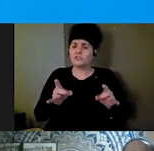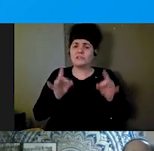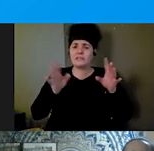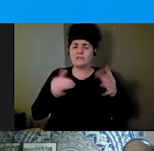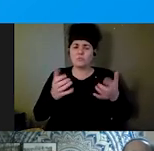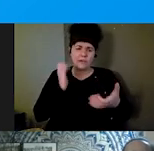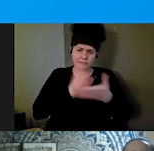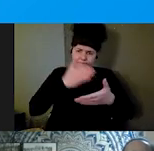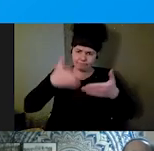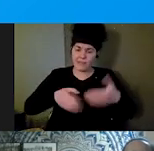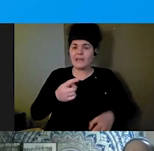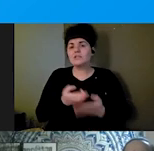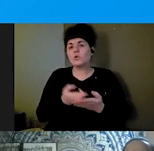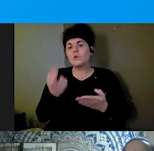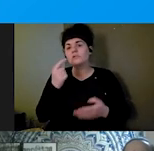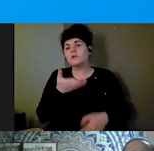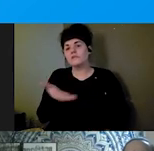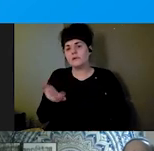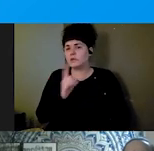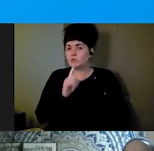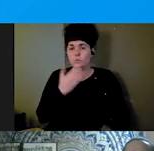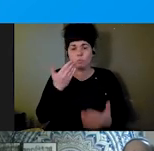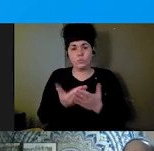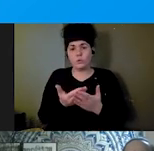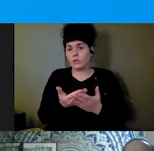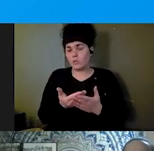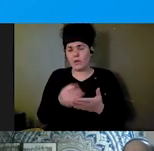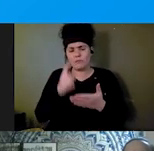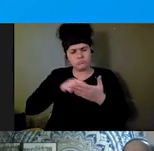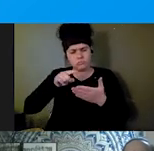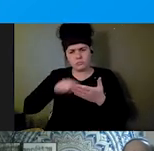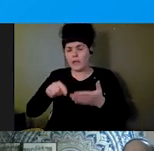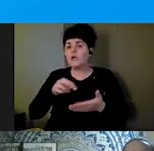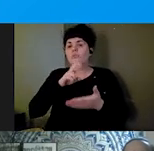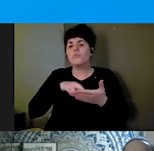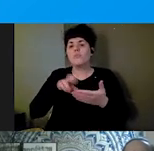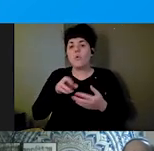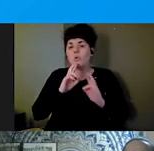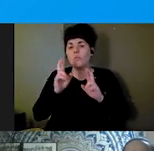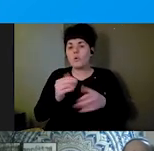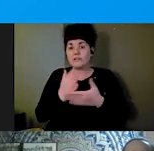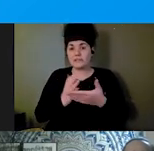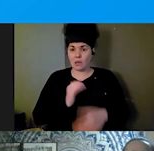a really well-done report, and some of our colleagues and coworkers at The Partnership